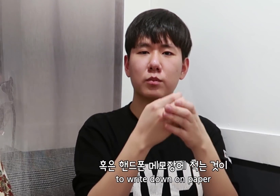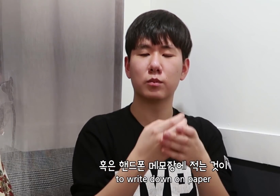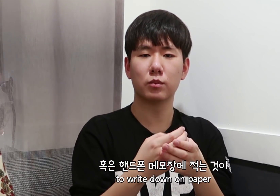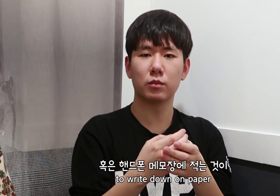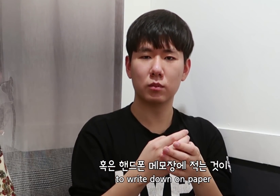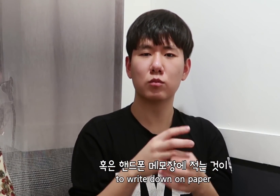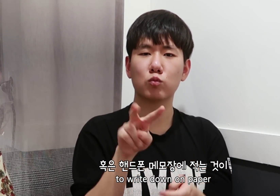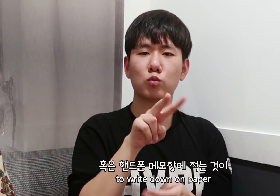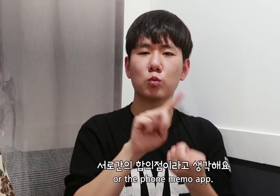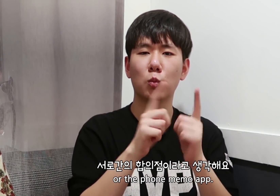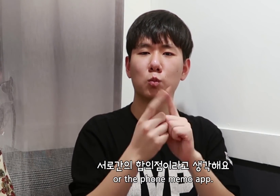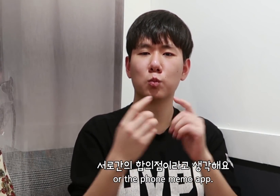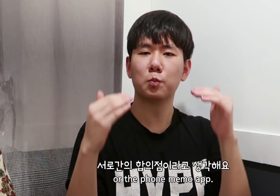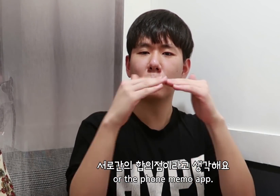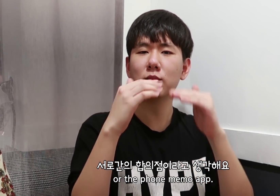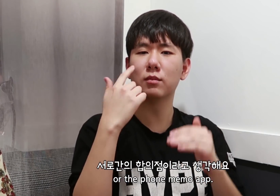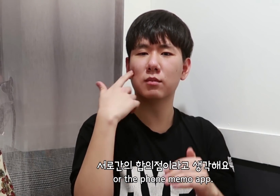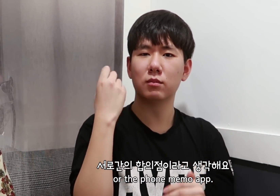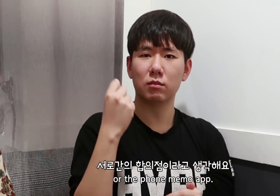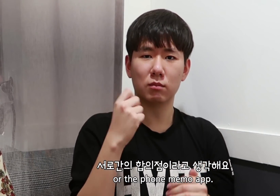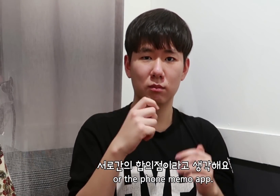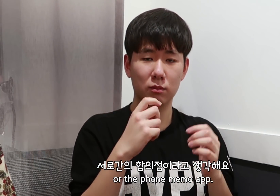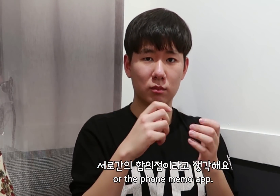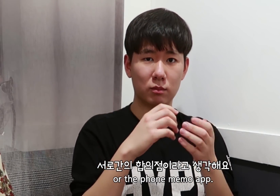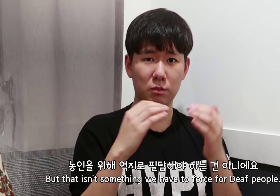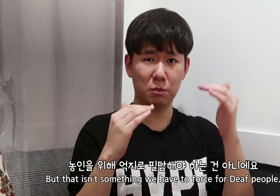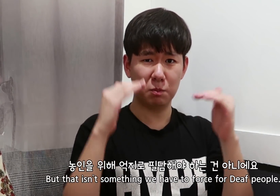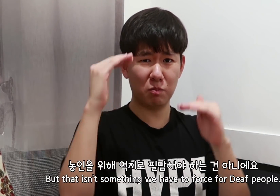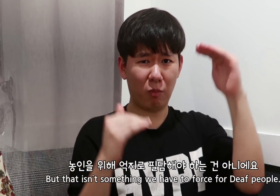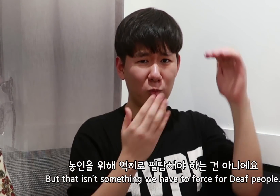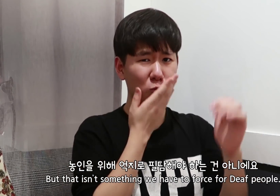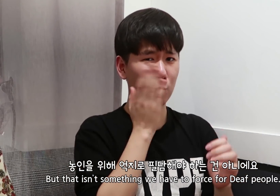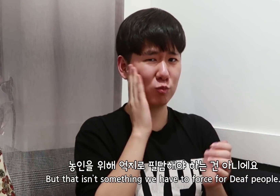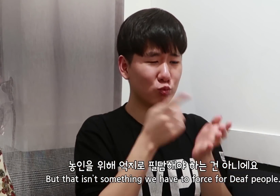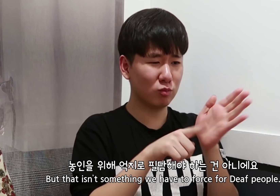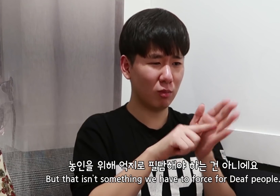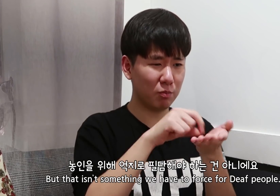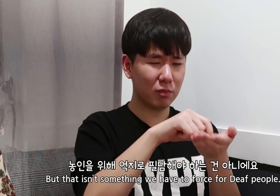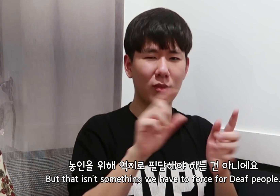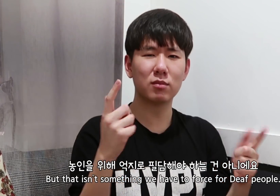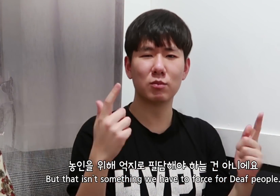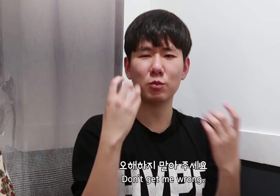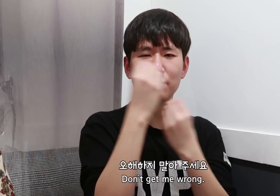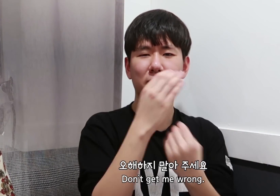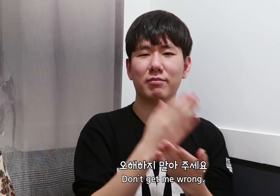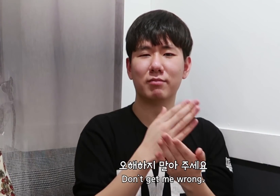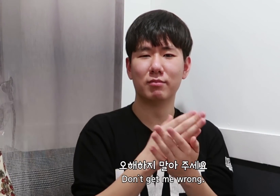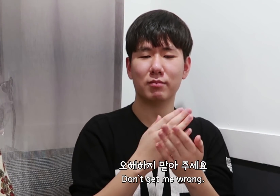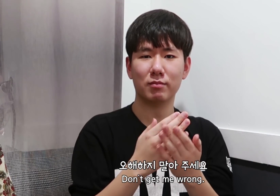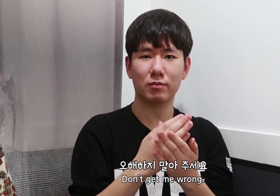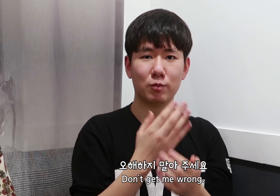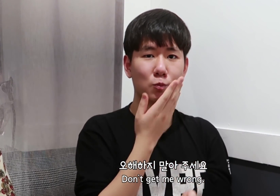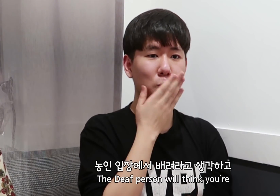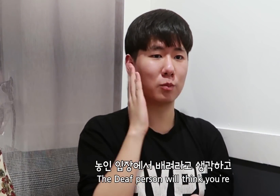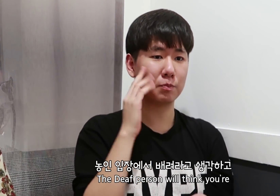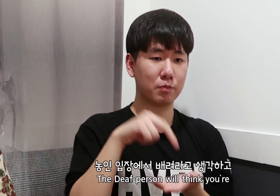to write down on paper or the phone memo app. But that isn’t something we have to force for Deaf people. Don’t get me wrong.